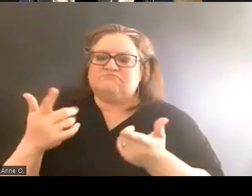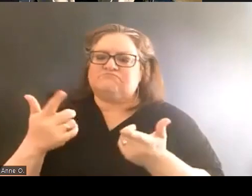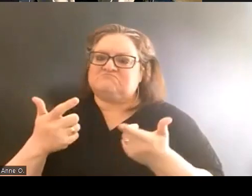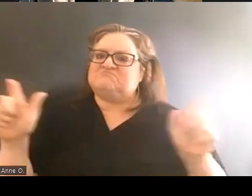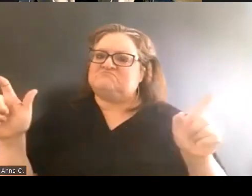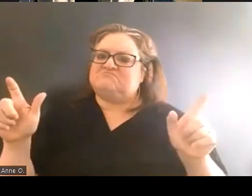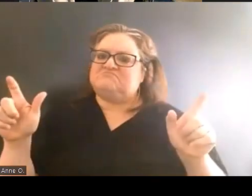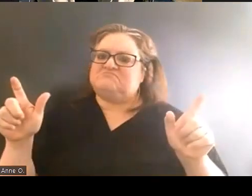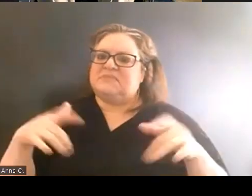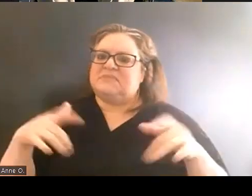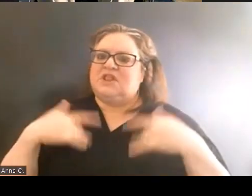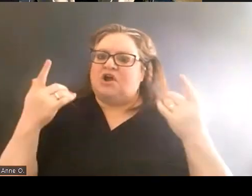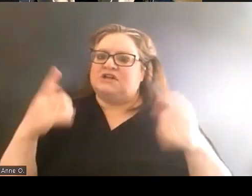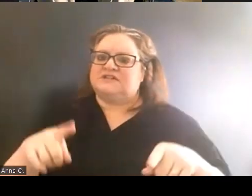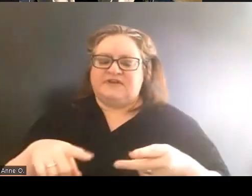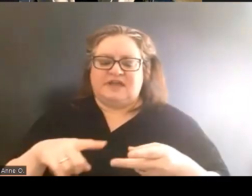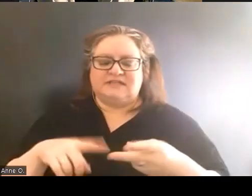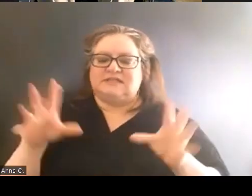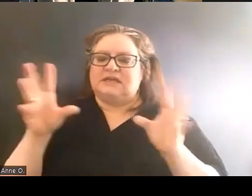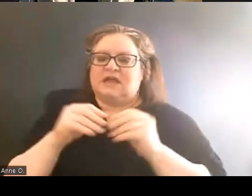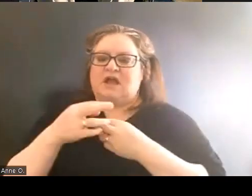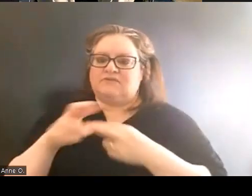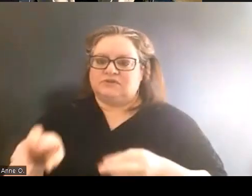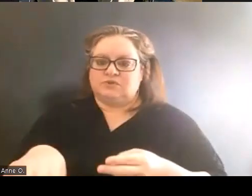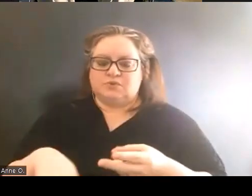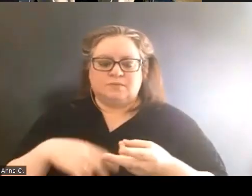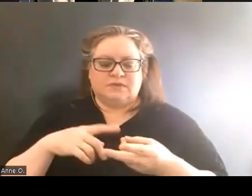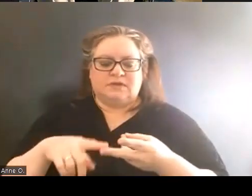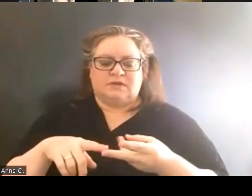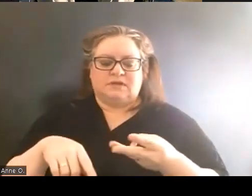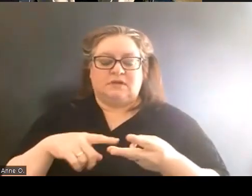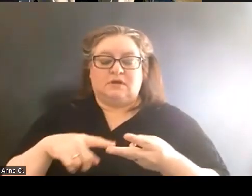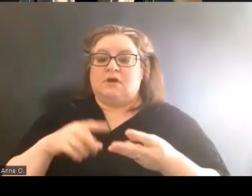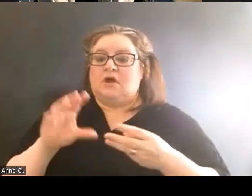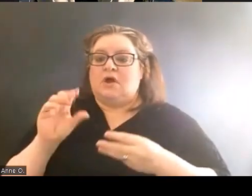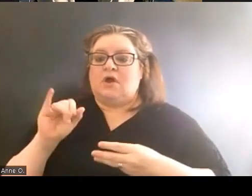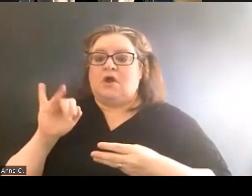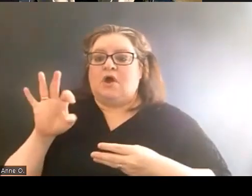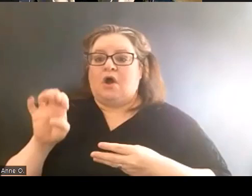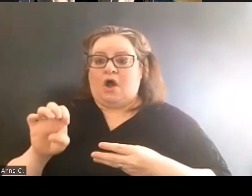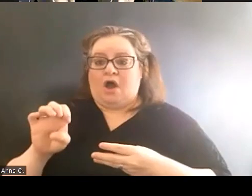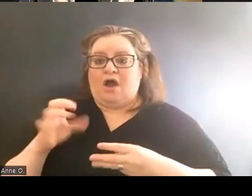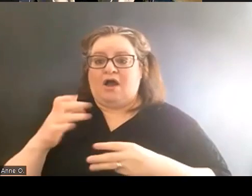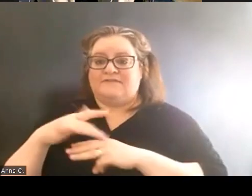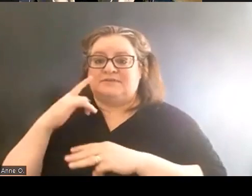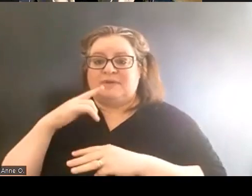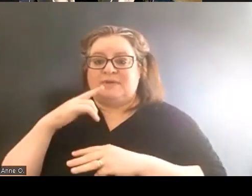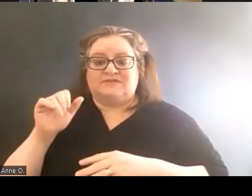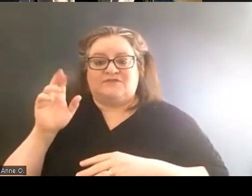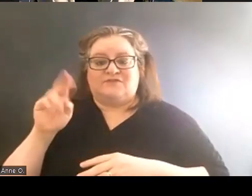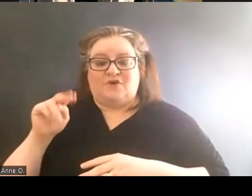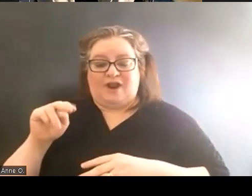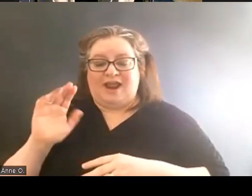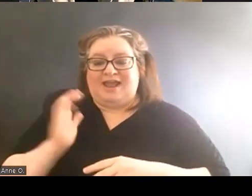it has a conference room, it has office space for Ann, who is our coordinator who will speak in a minute.